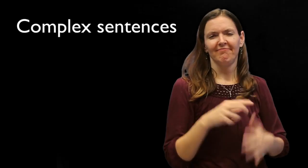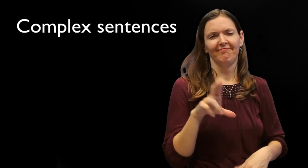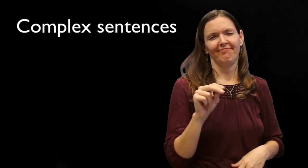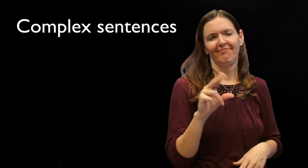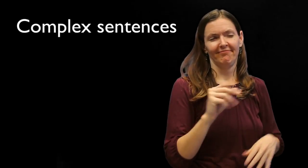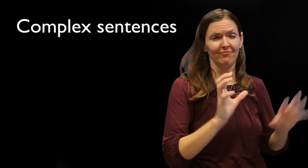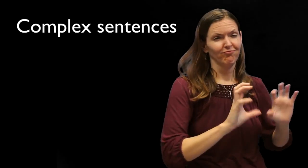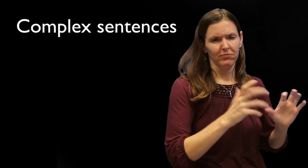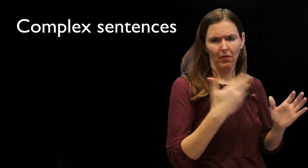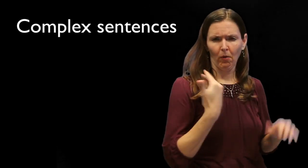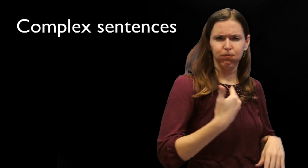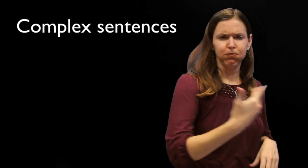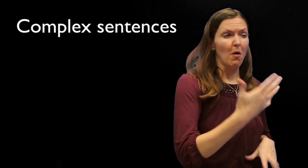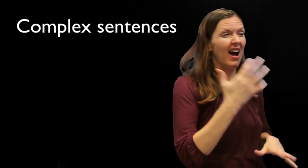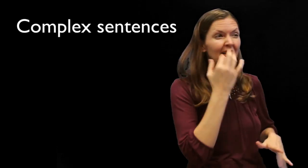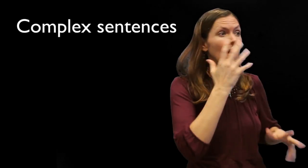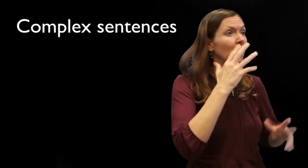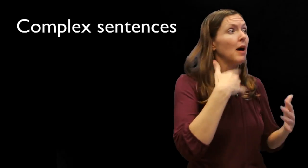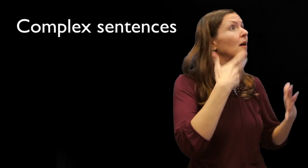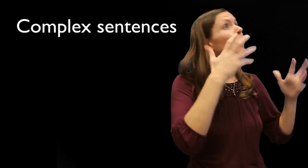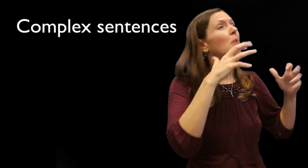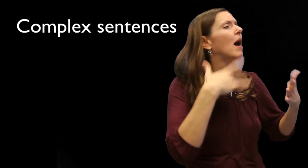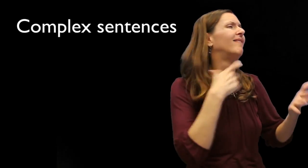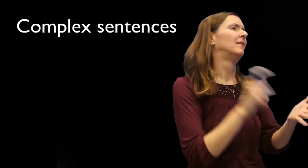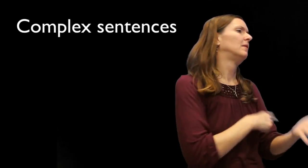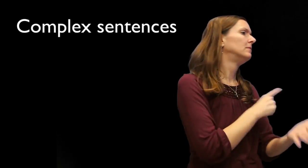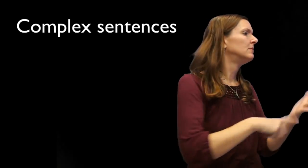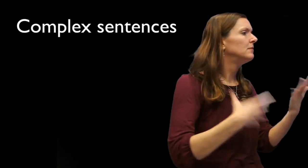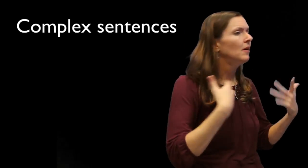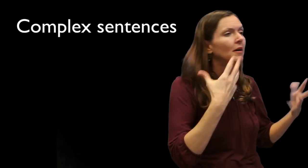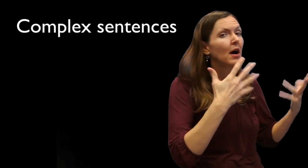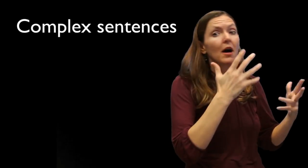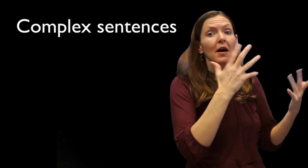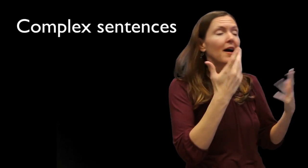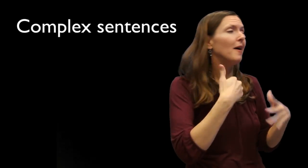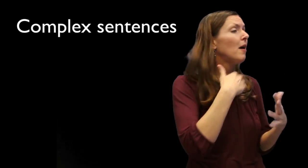The general consensus is no. Casual conversations incorporate complex sentences often! [Raychelle is demonstrating two different complex sentences] If it rains, we'll have to cancel.